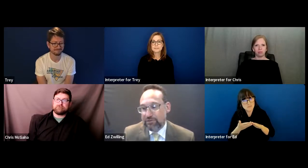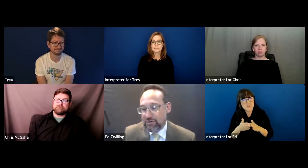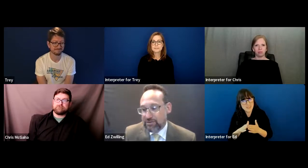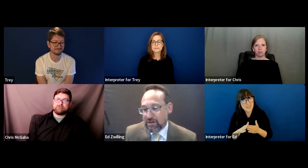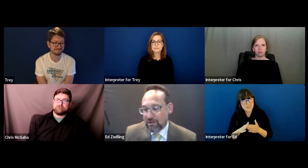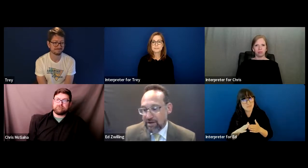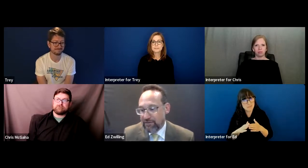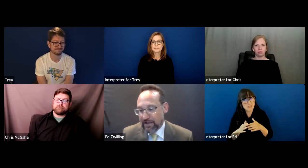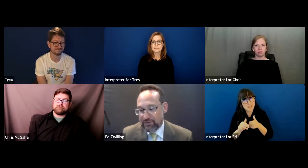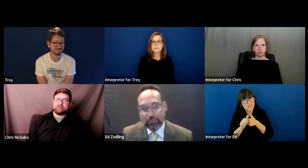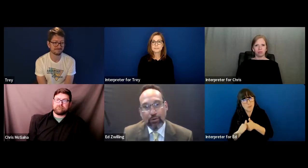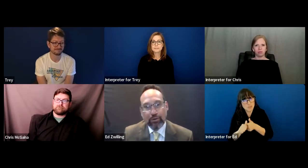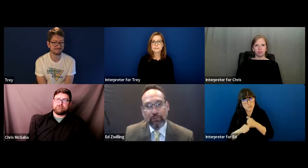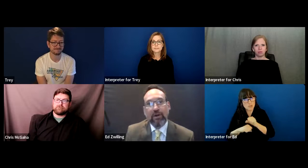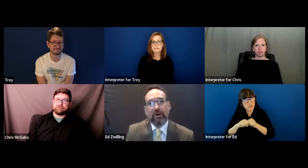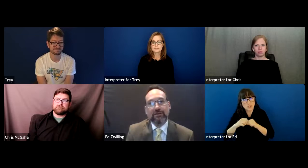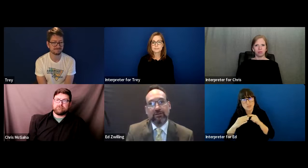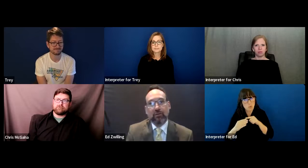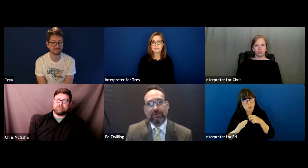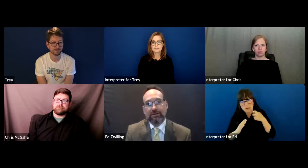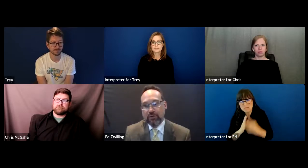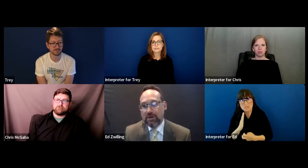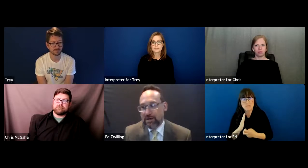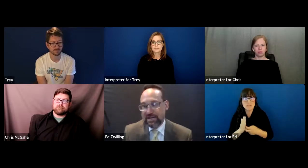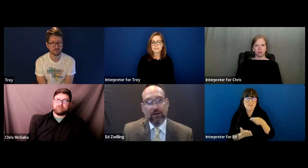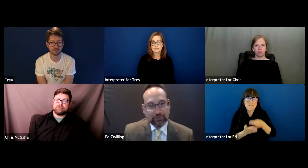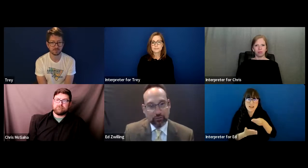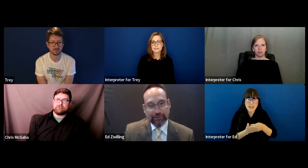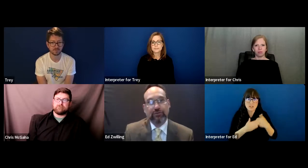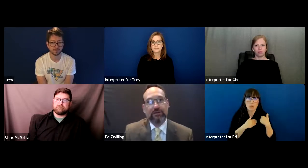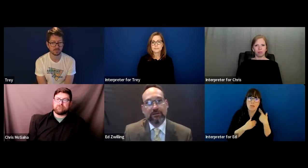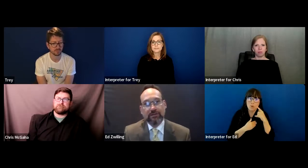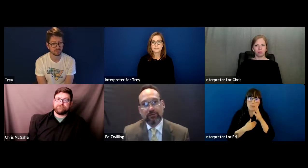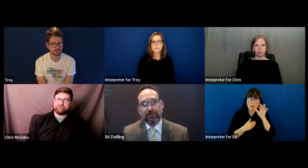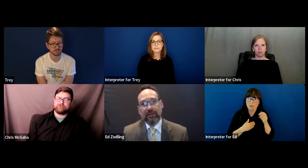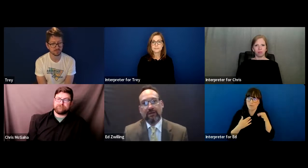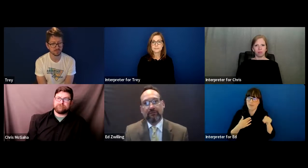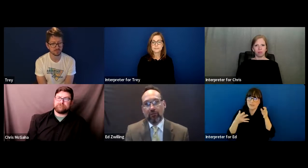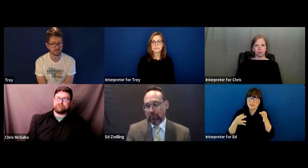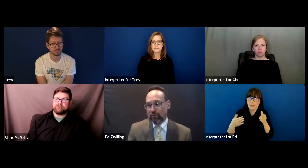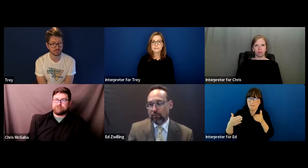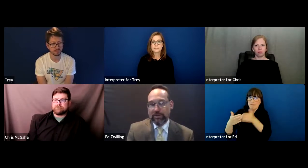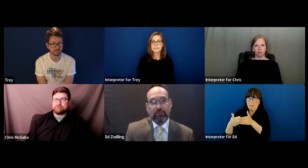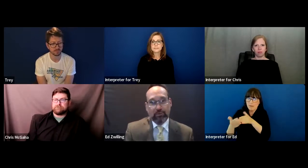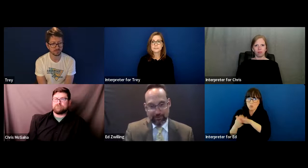and introduced -- who want to take on a school district to litigate for what they believe